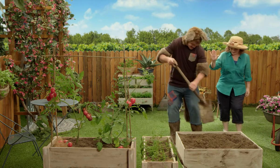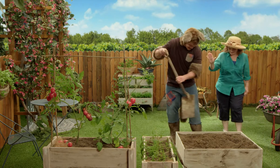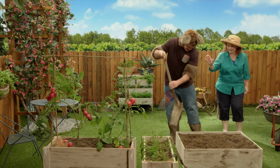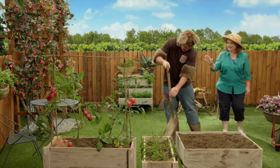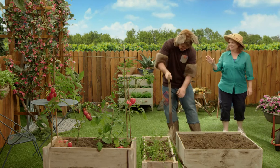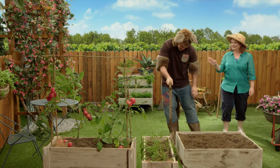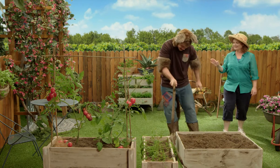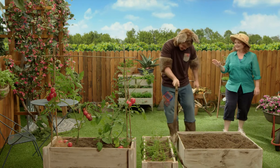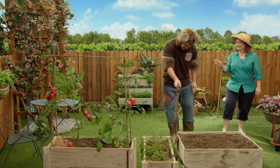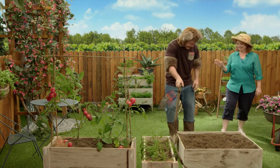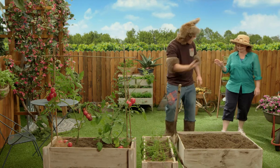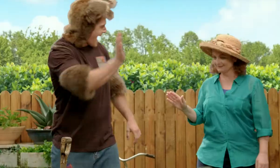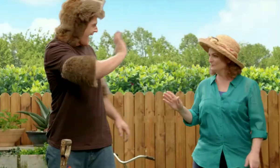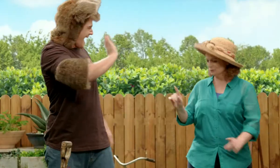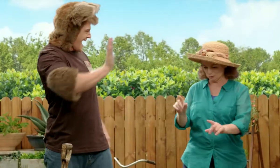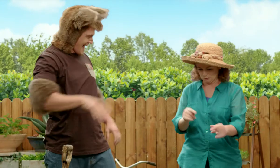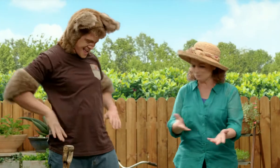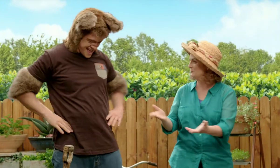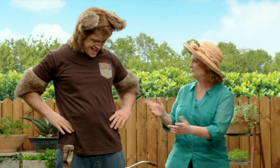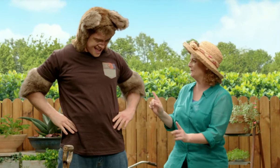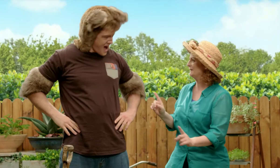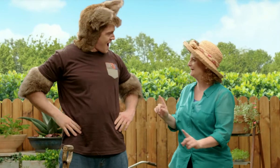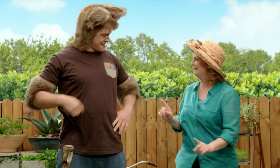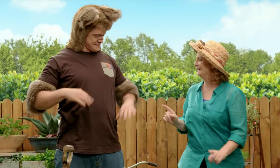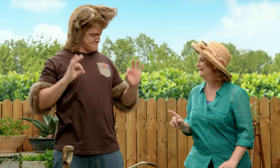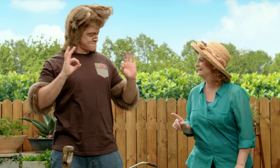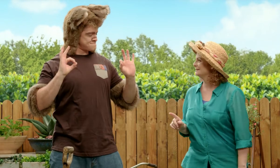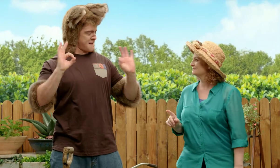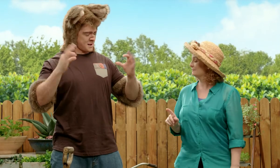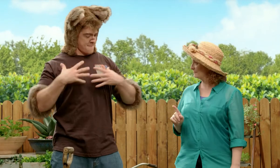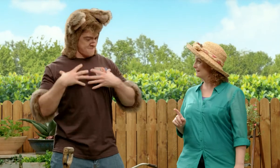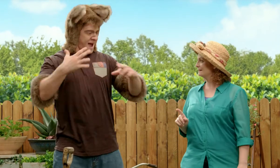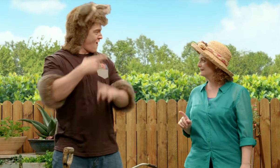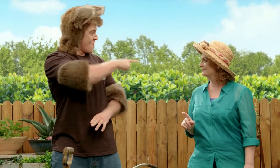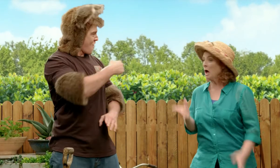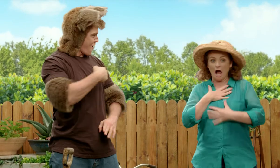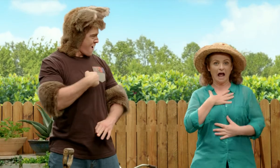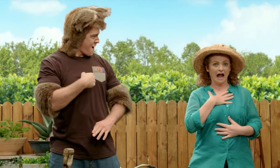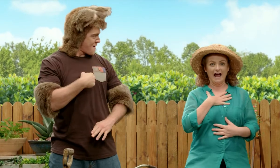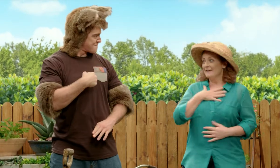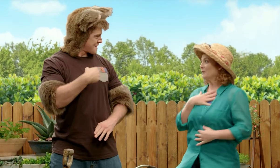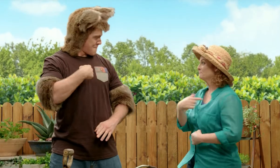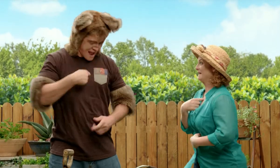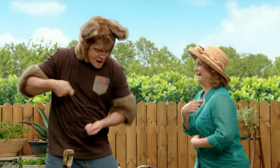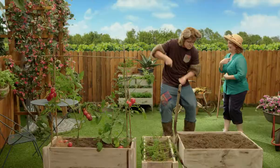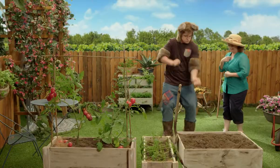Hello, Possum. Hello, Sally. Possum, what are you doing? I want to give you a special surprise.